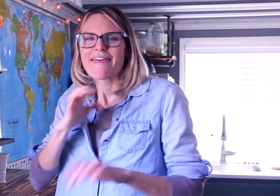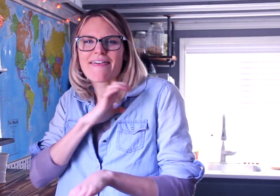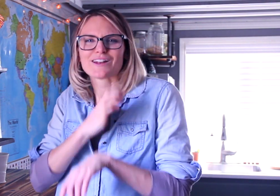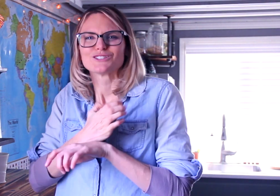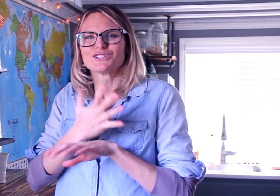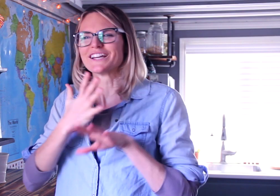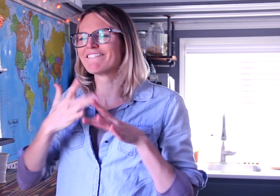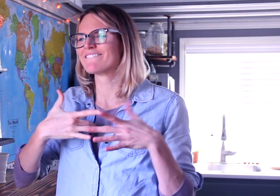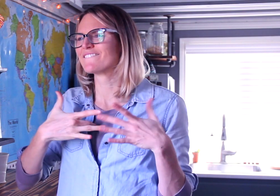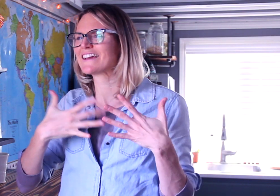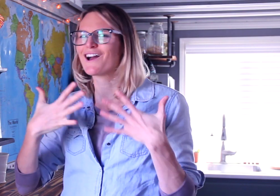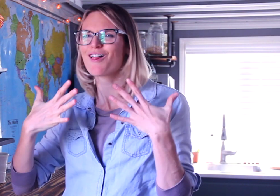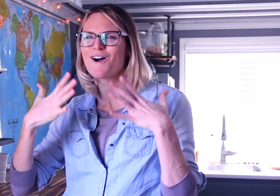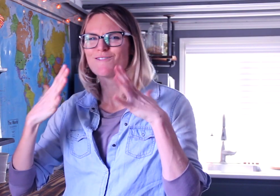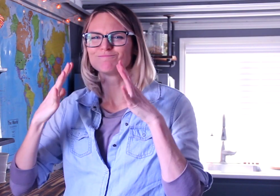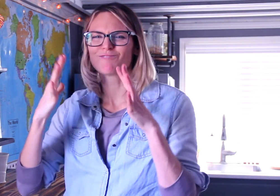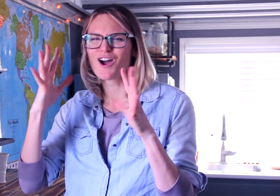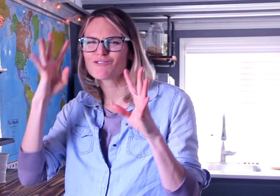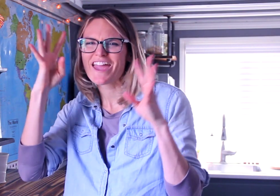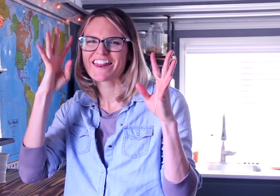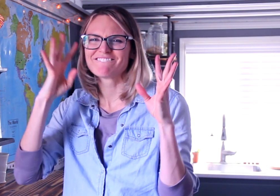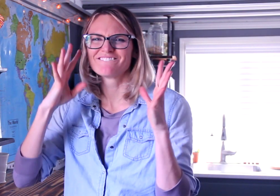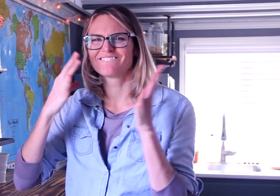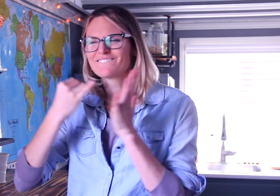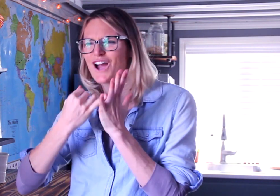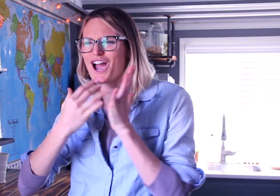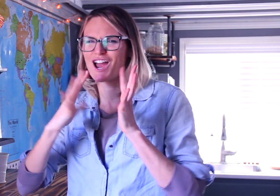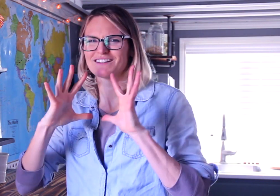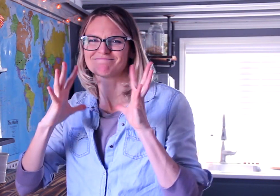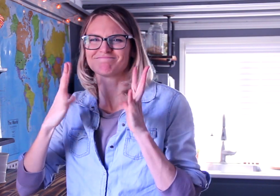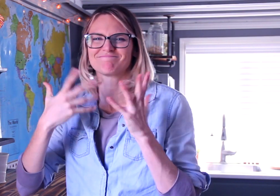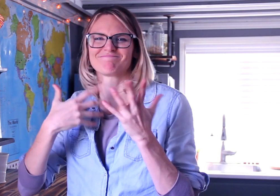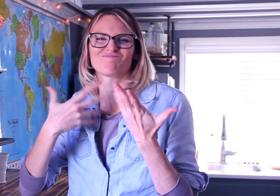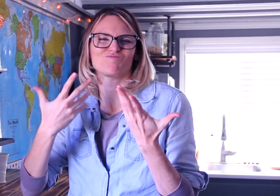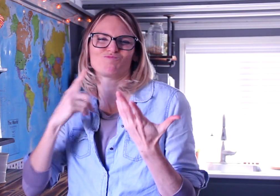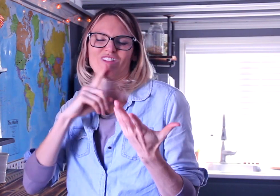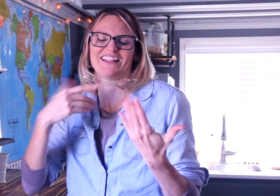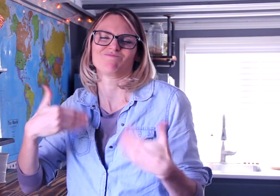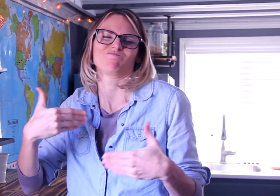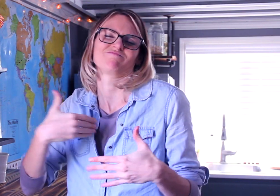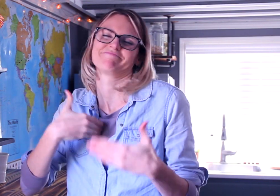I could feel its creative, artistic energy.